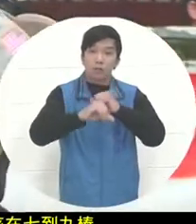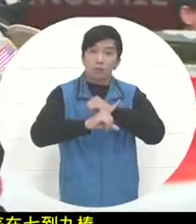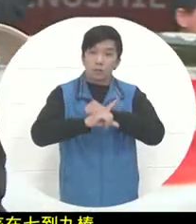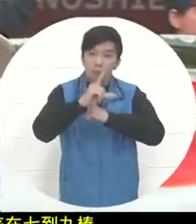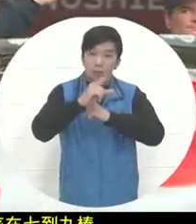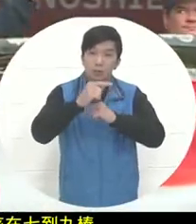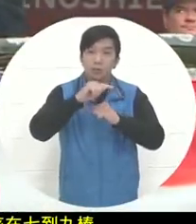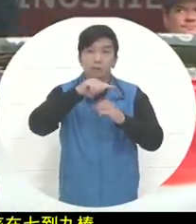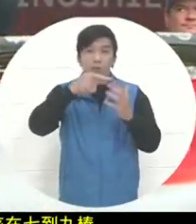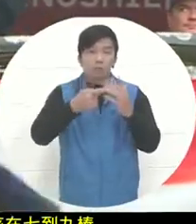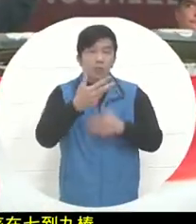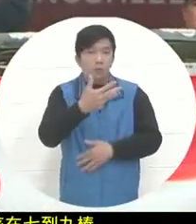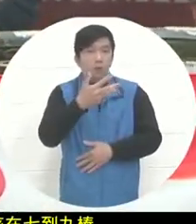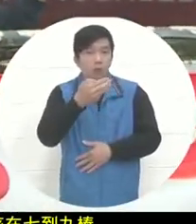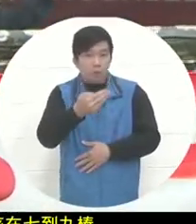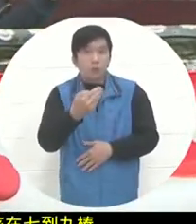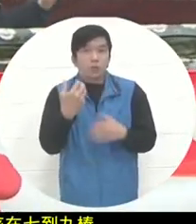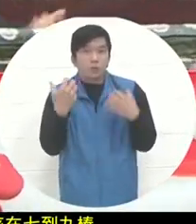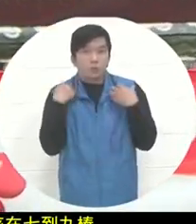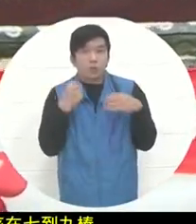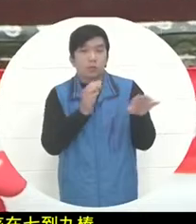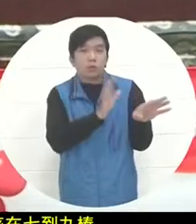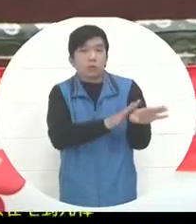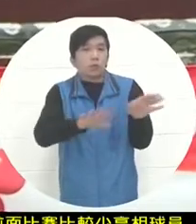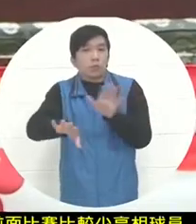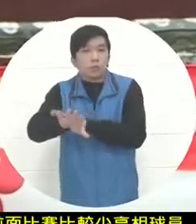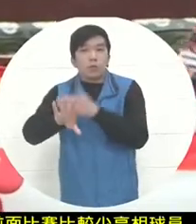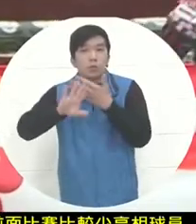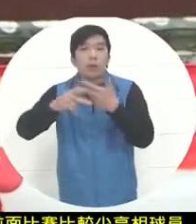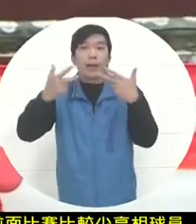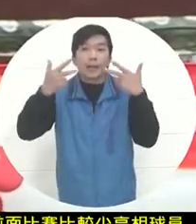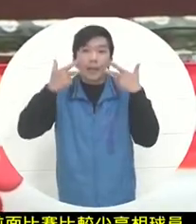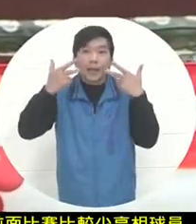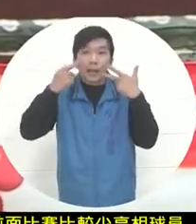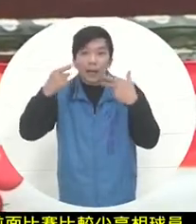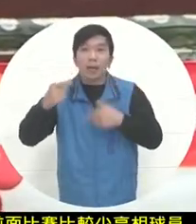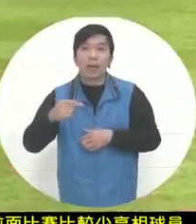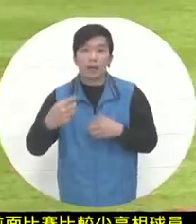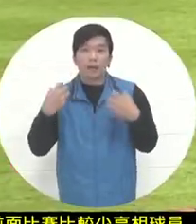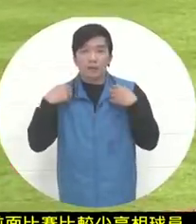, the outfielders also made some catches at around 8 and 9 bats. The inability to handle the problem